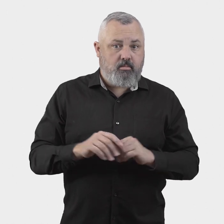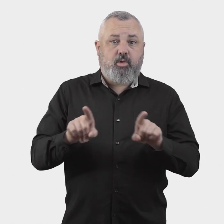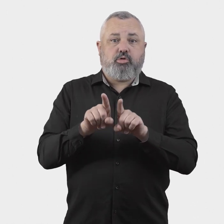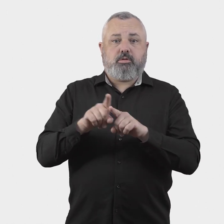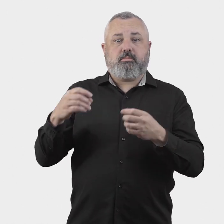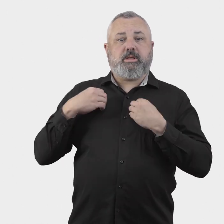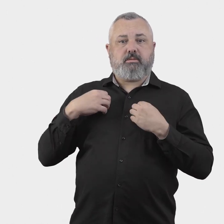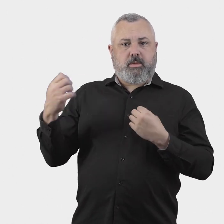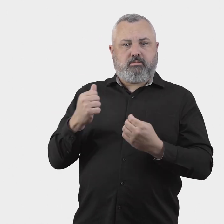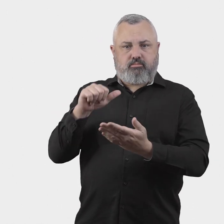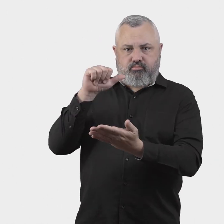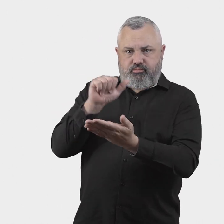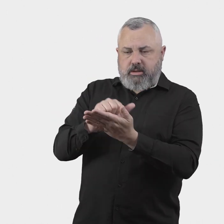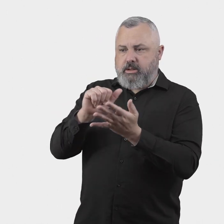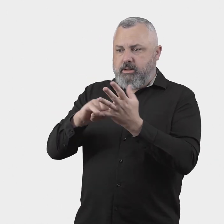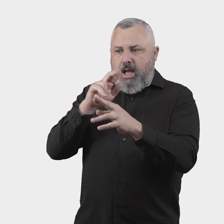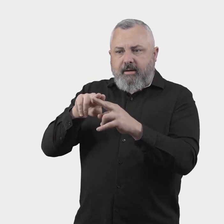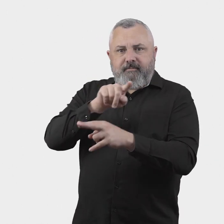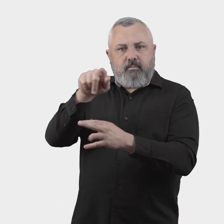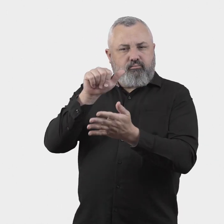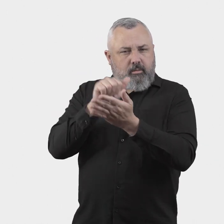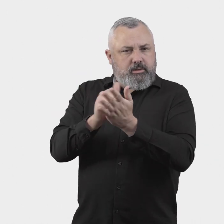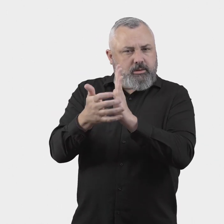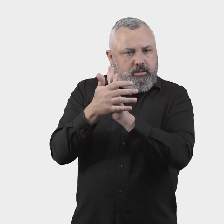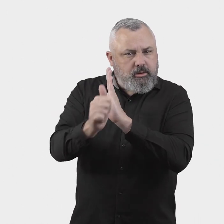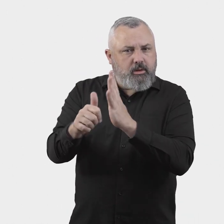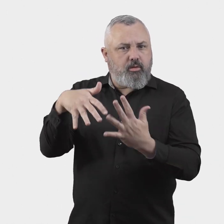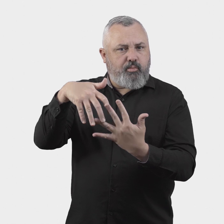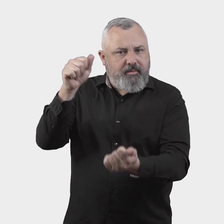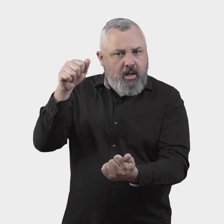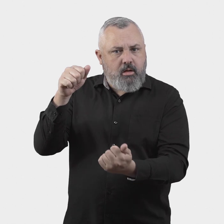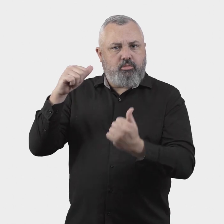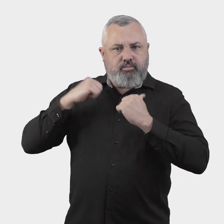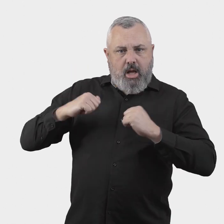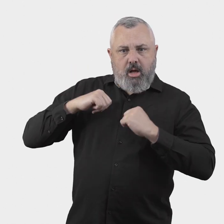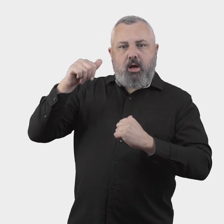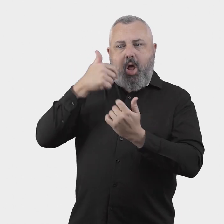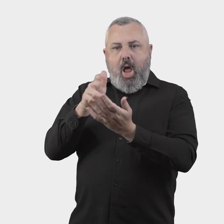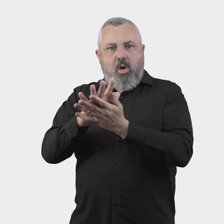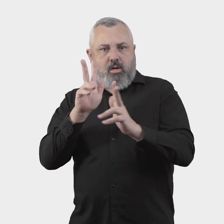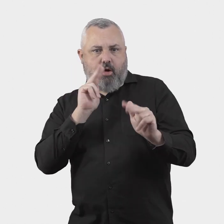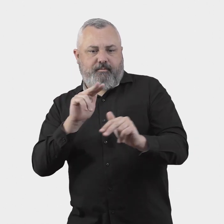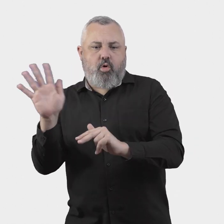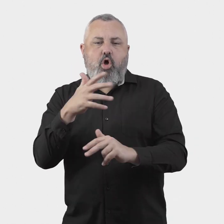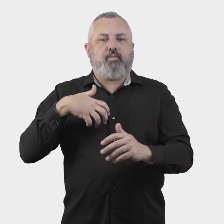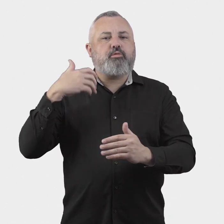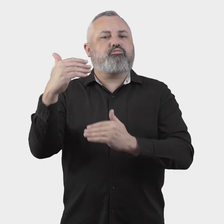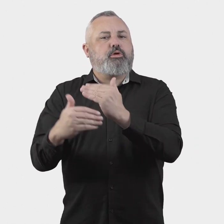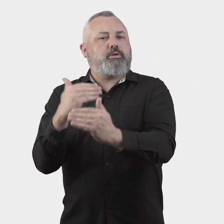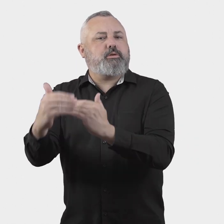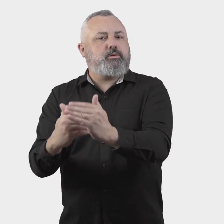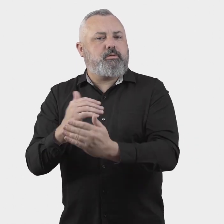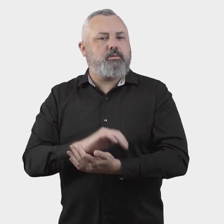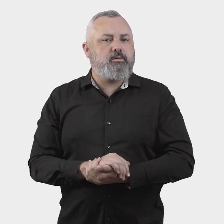Scheme members would also be expected to have suitably qualified staff to receive and consider complaints.